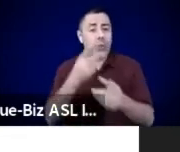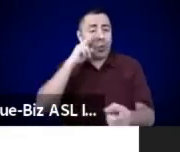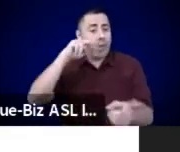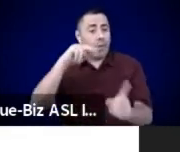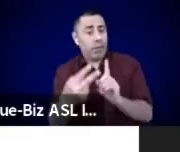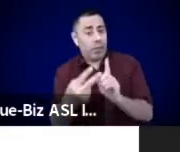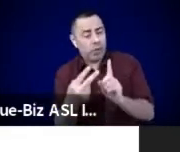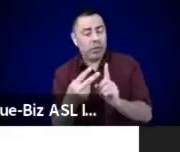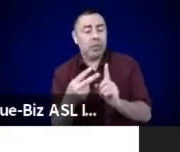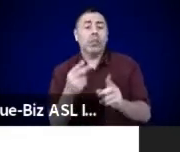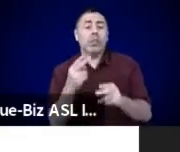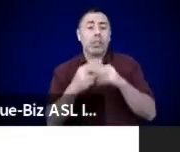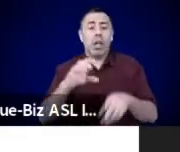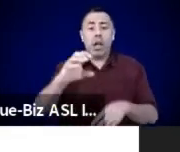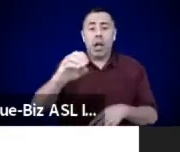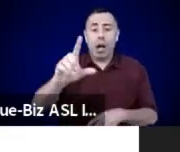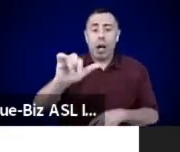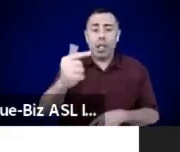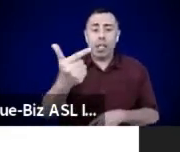(gentle flute)